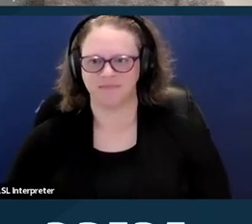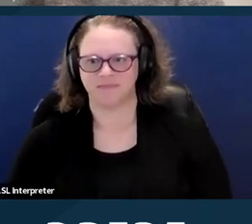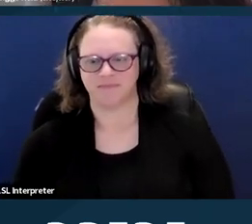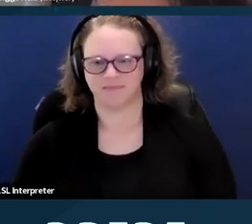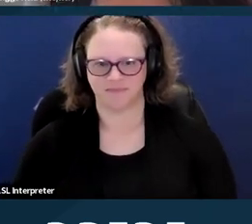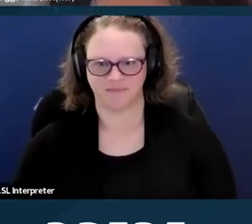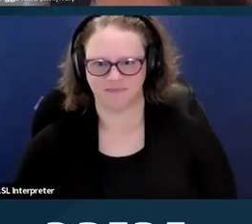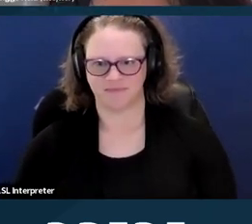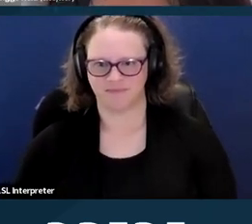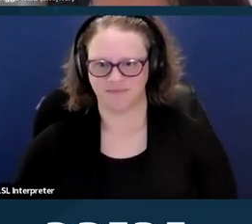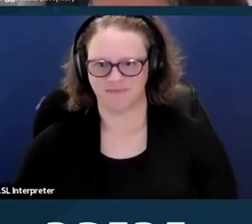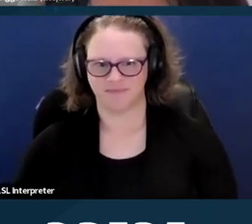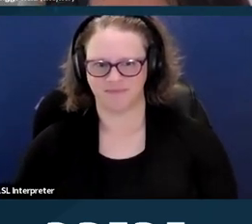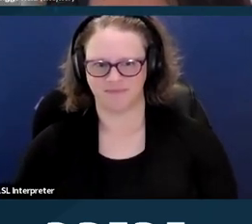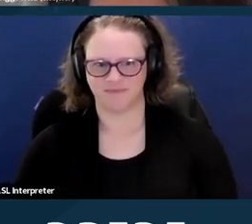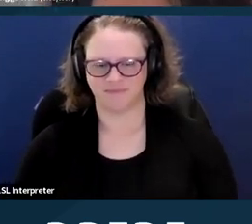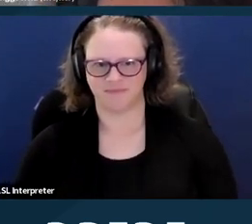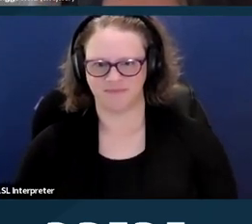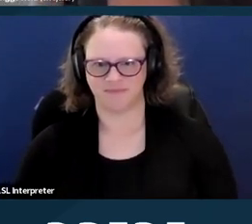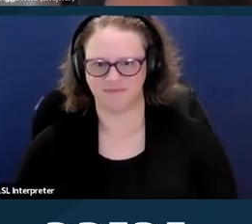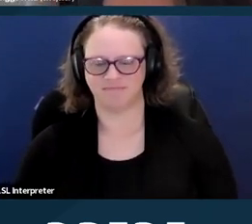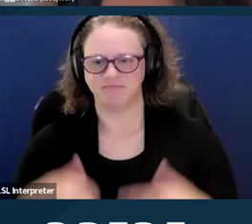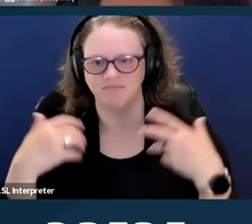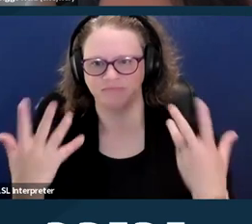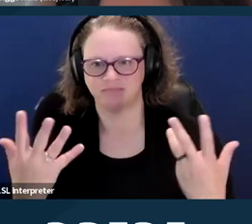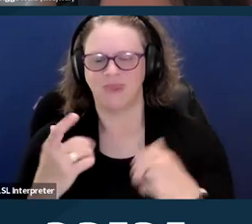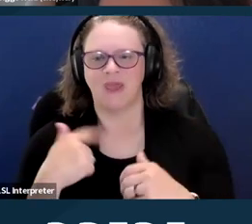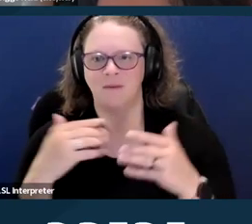Thanks, Jillian. So I'm going to go to the next slide